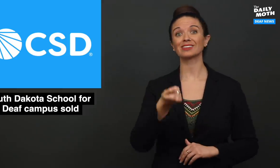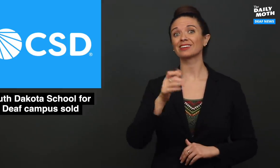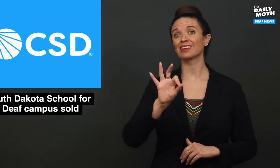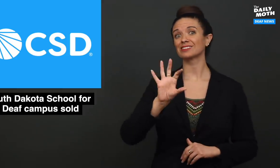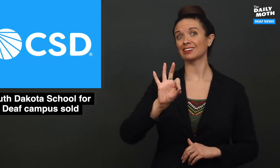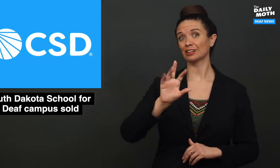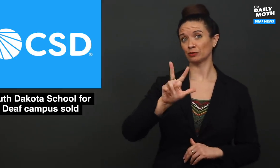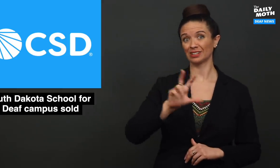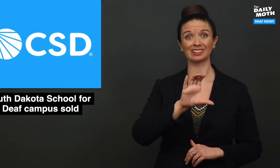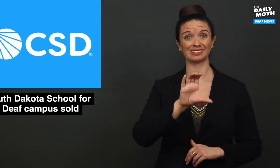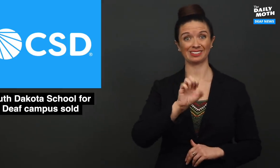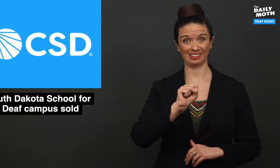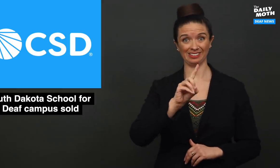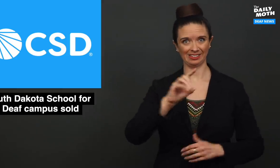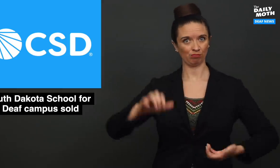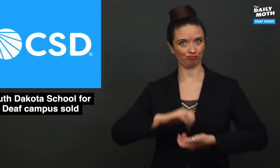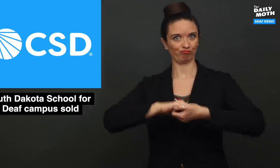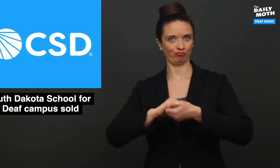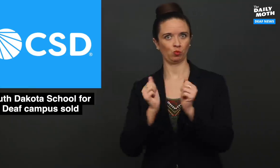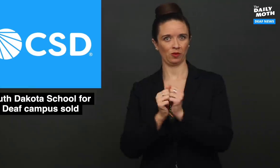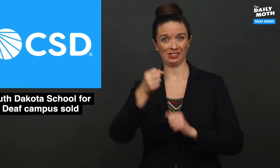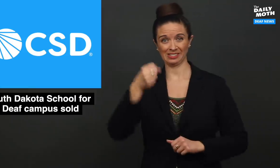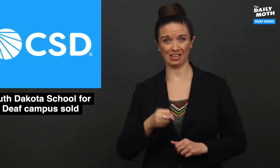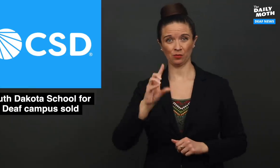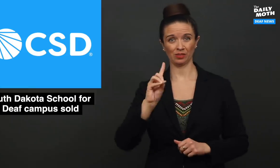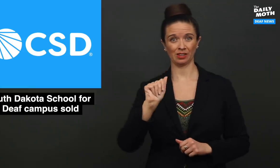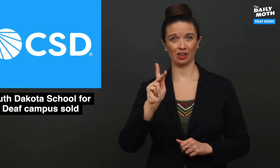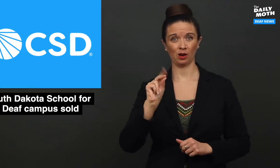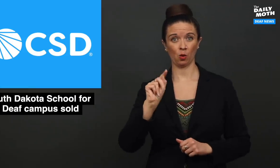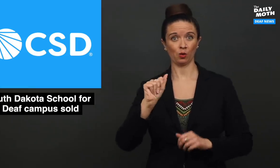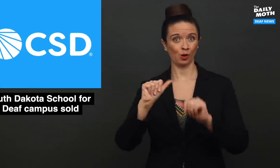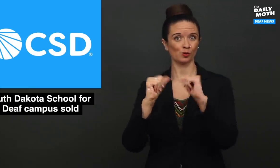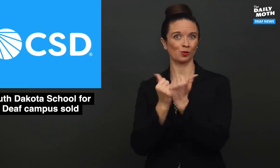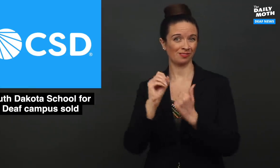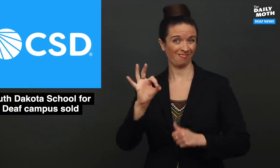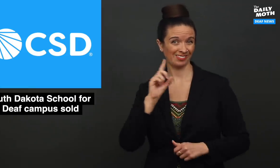In 1993, CSD and the South Dakota Association